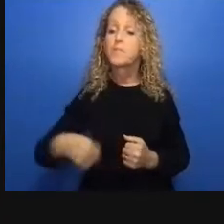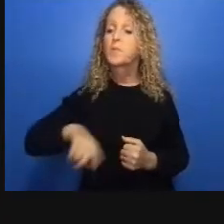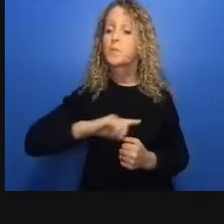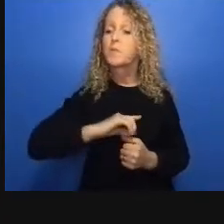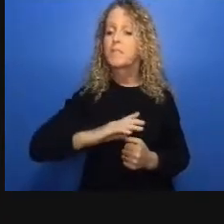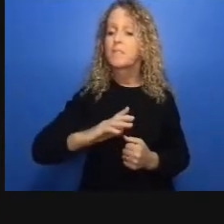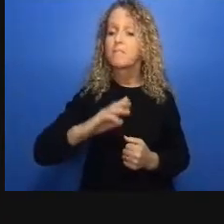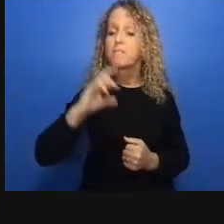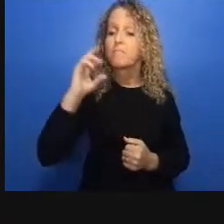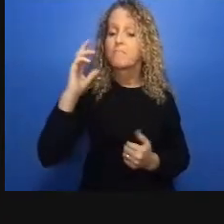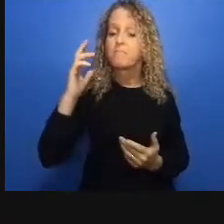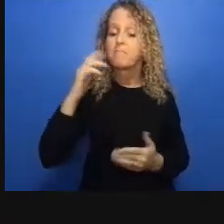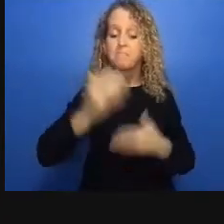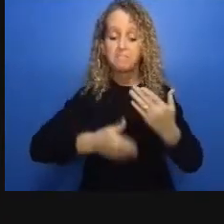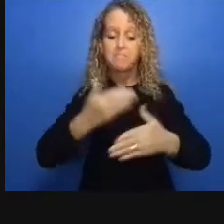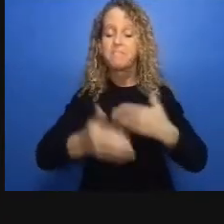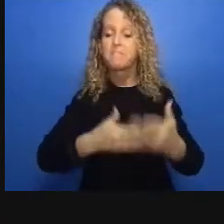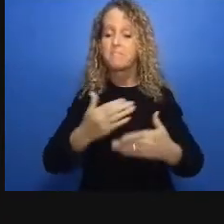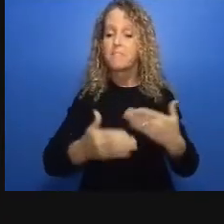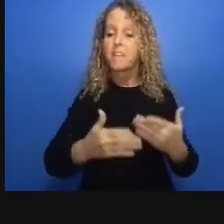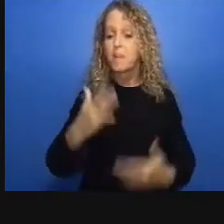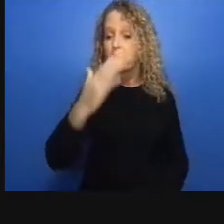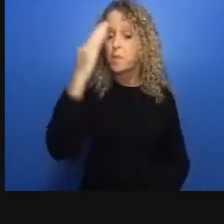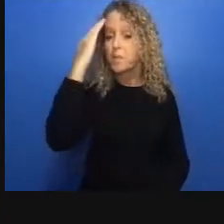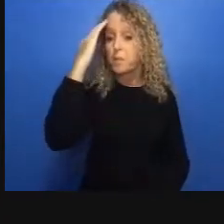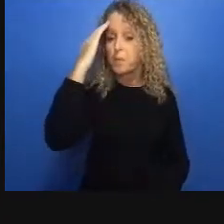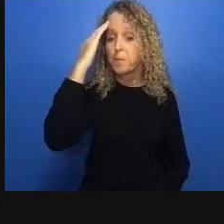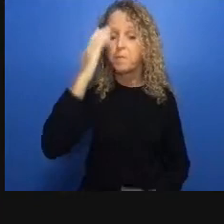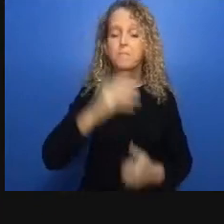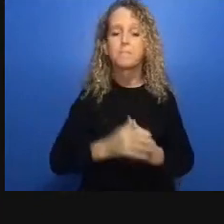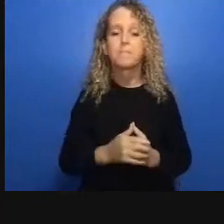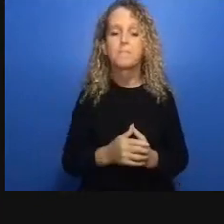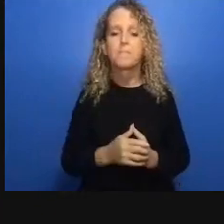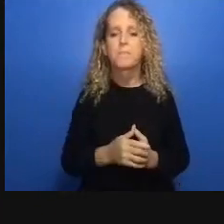the impact the potential impact of a universal basic income on the various aspects of society